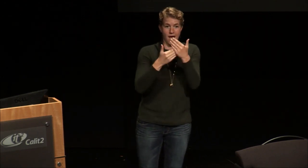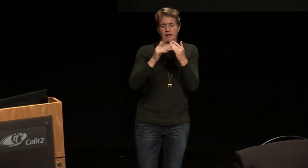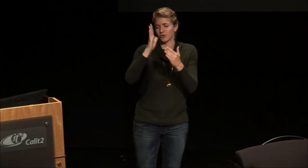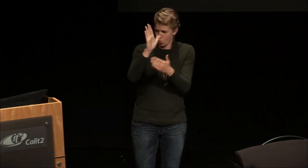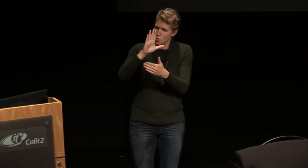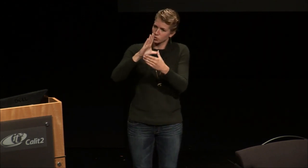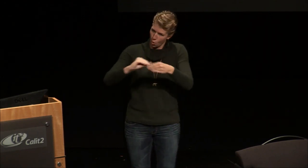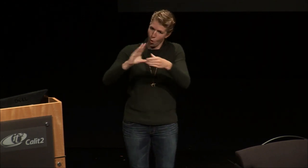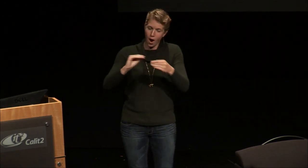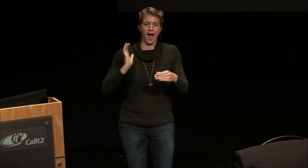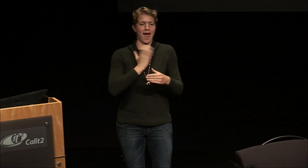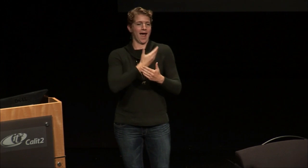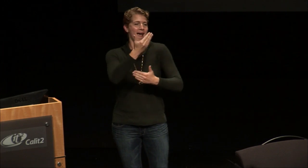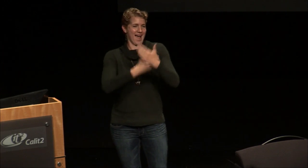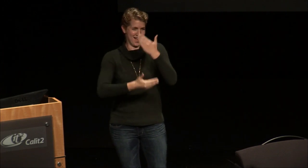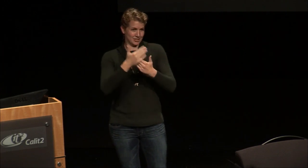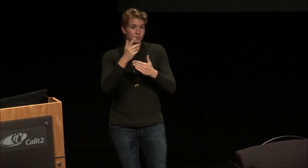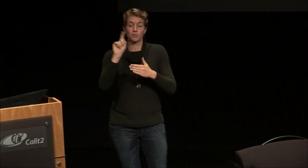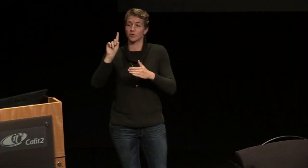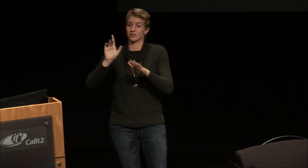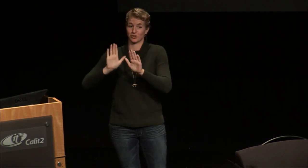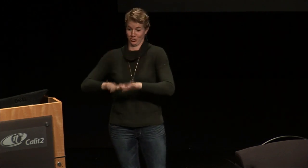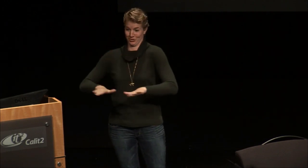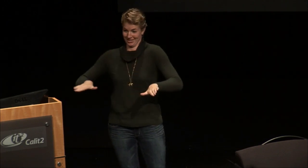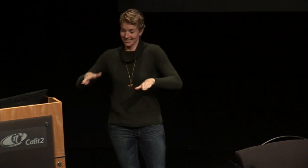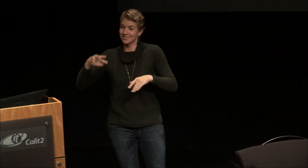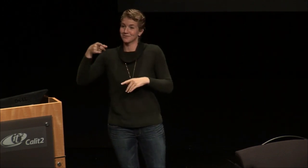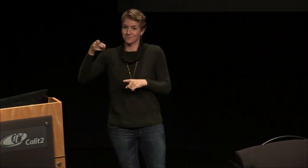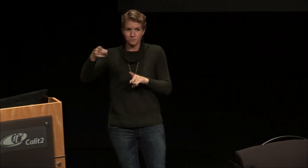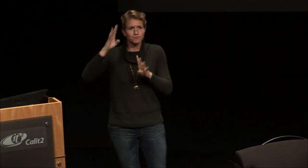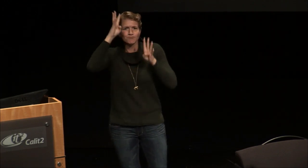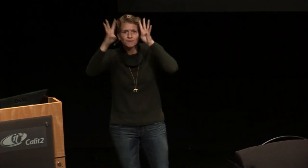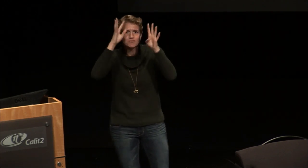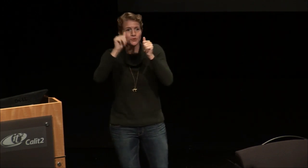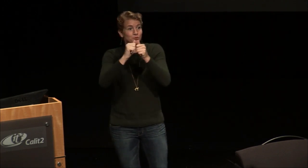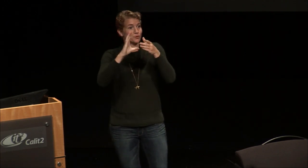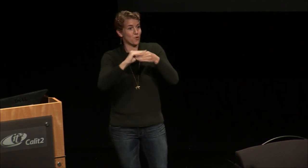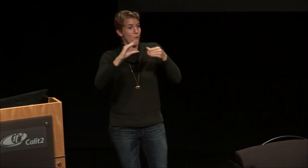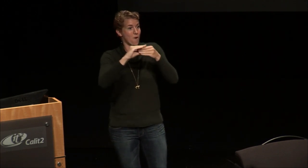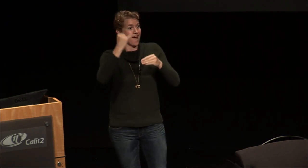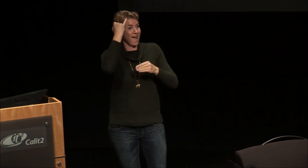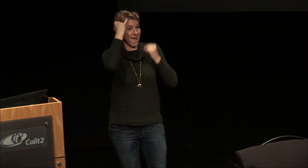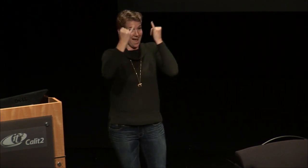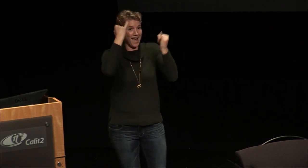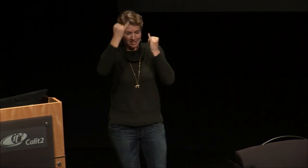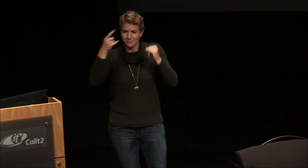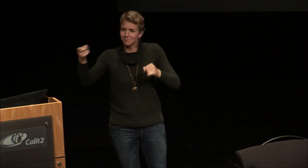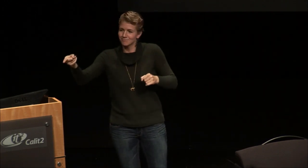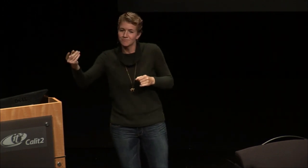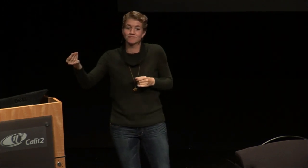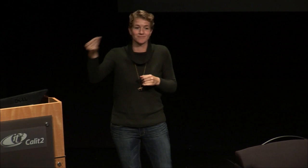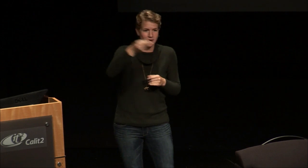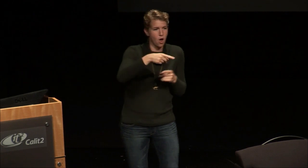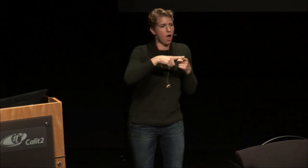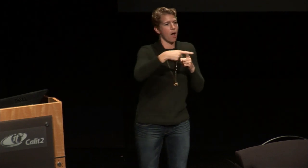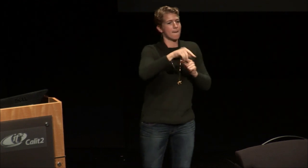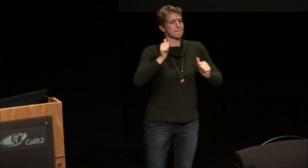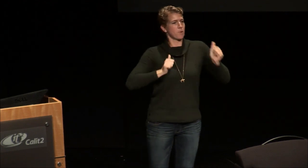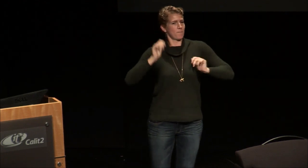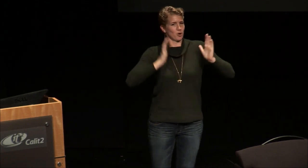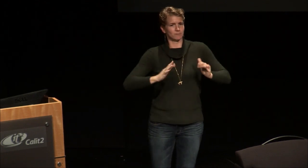called Your Story Our Hands and that is where children come up with story ideas